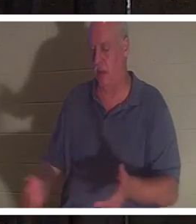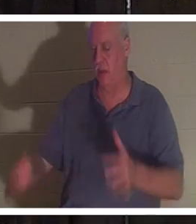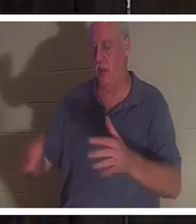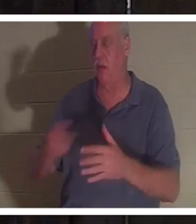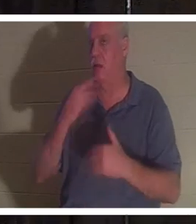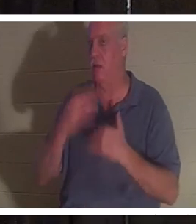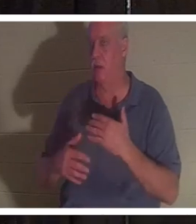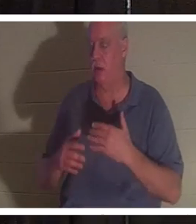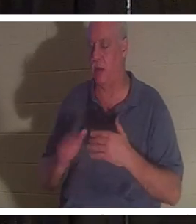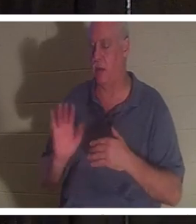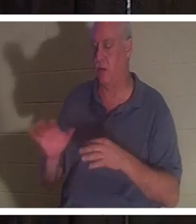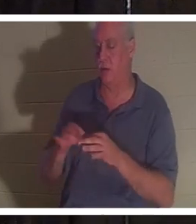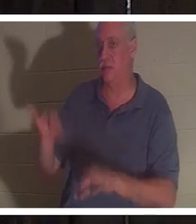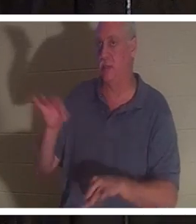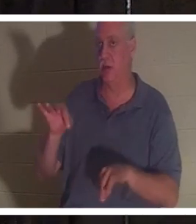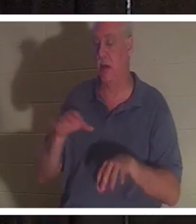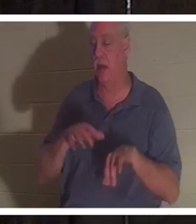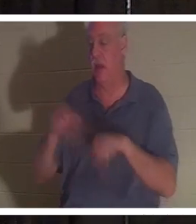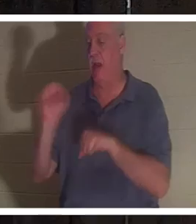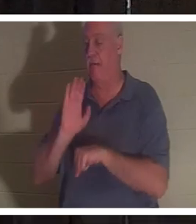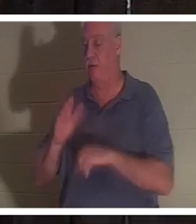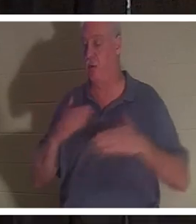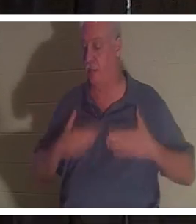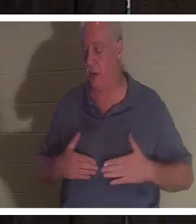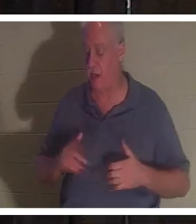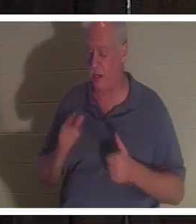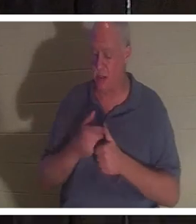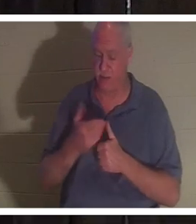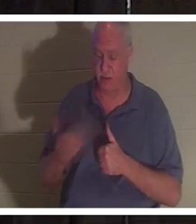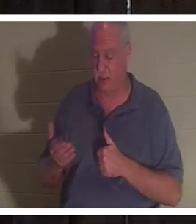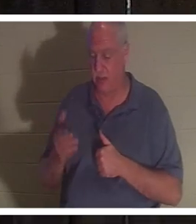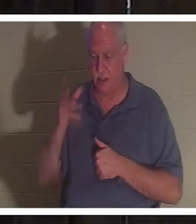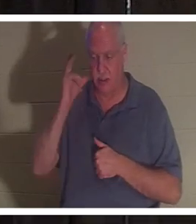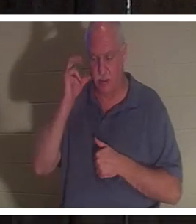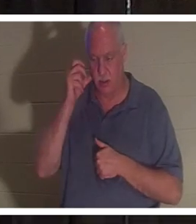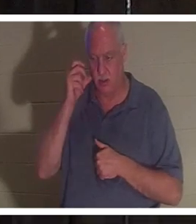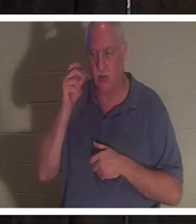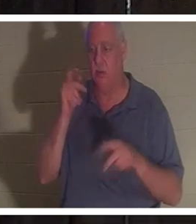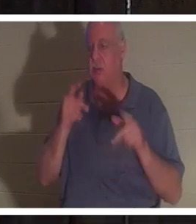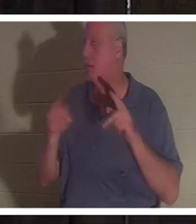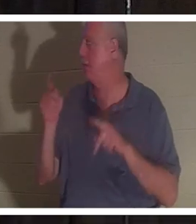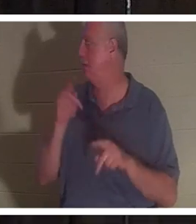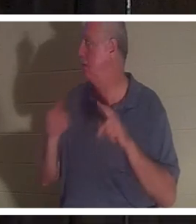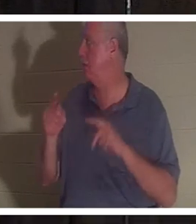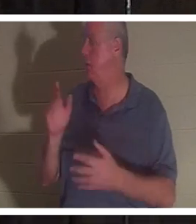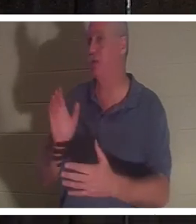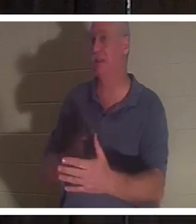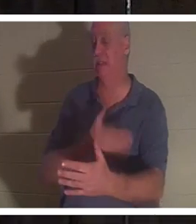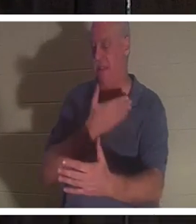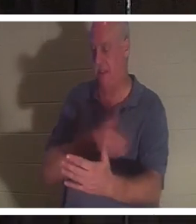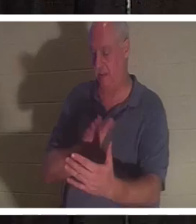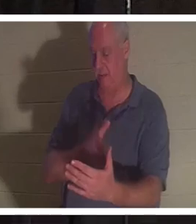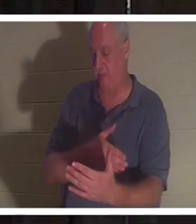her body. She said that the first thing she heard was people singing. She saw friends and